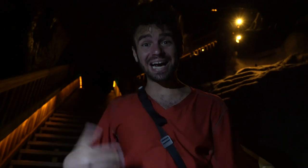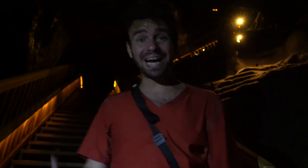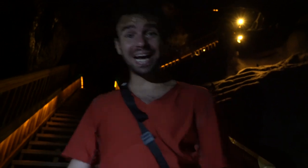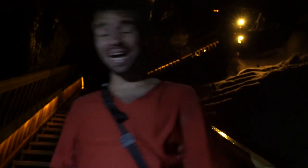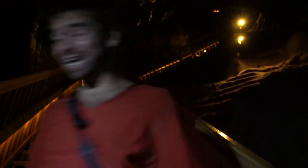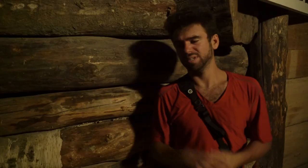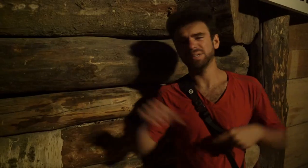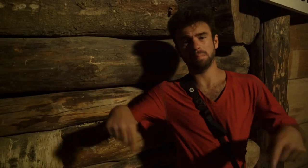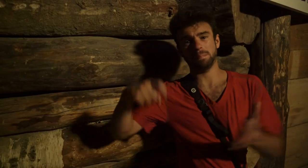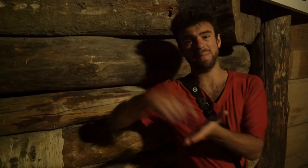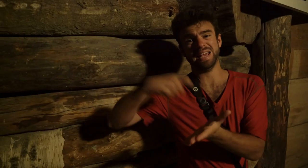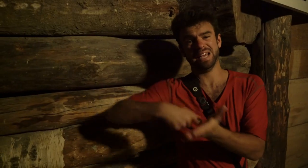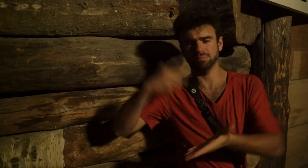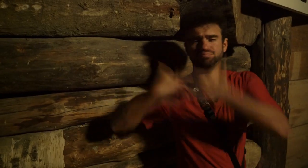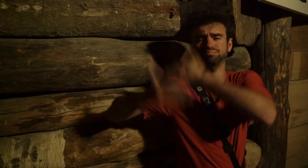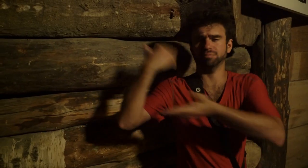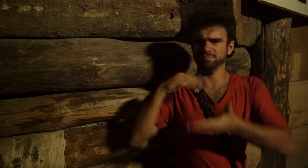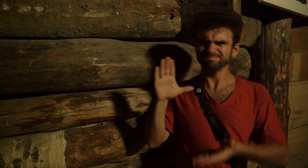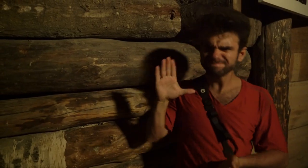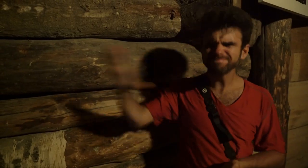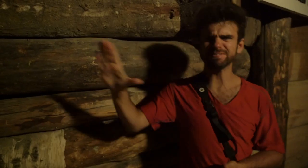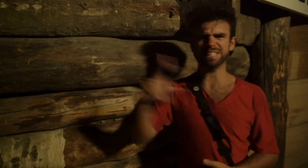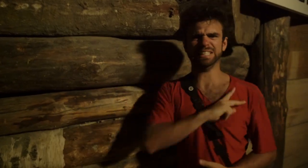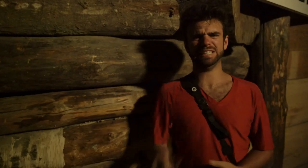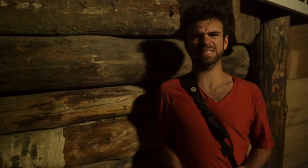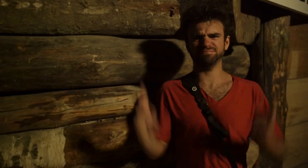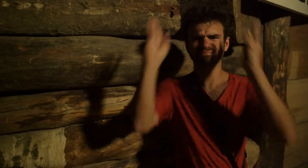In the history, salt mine was owned by the King.